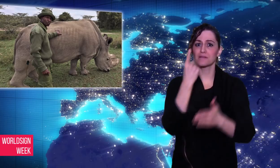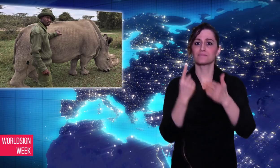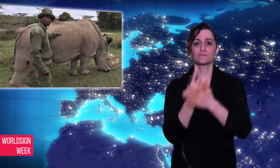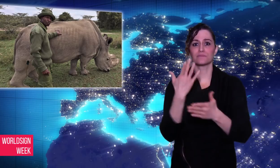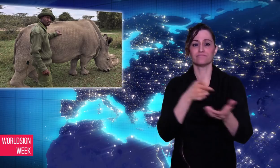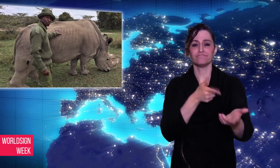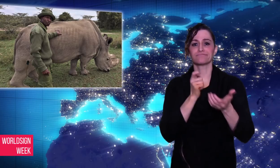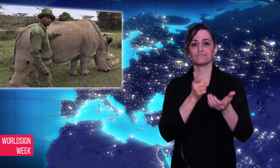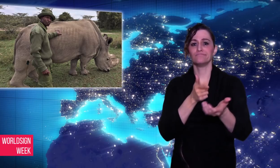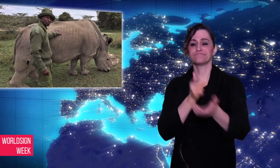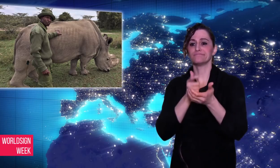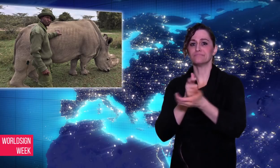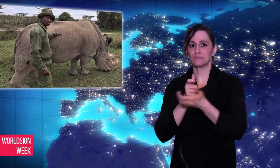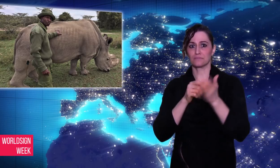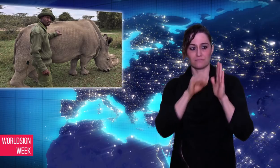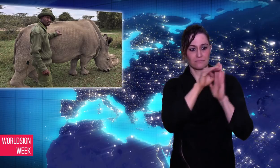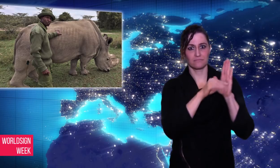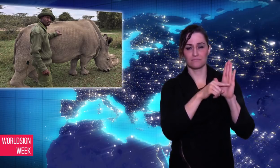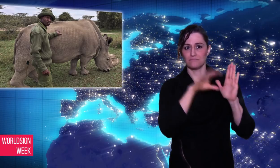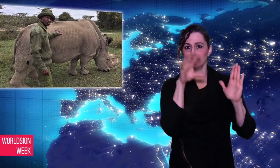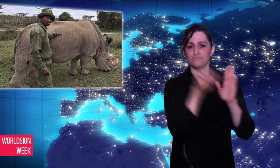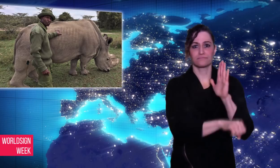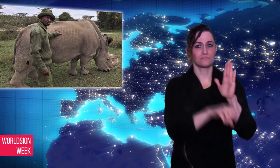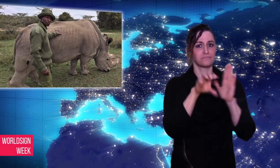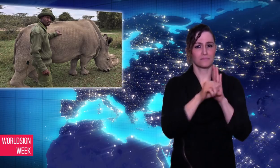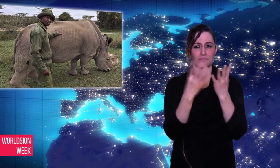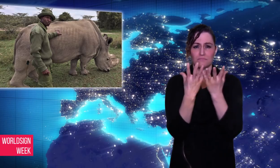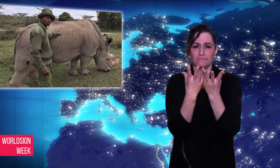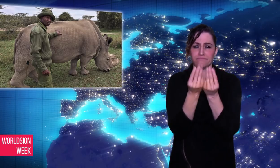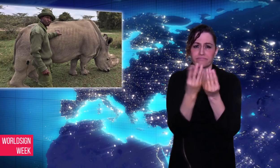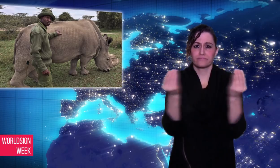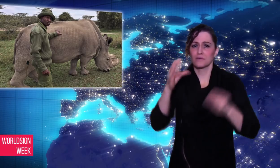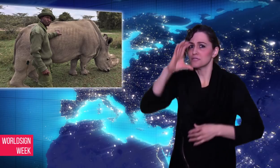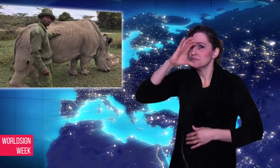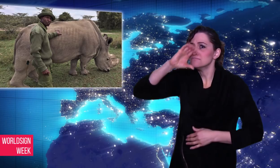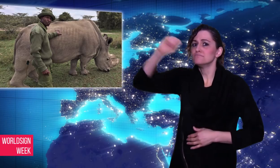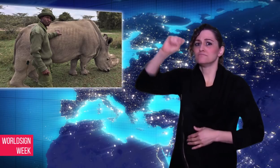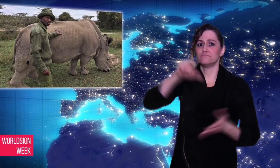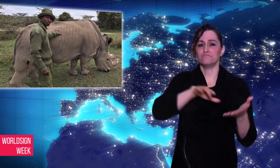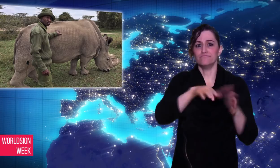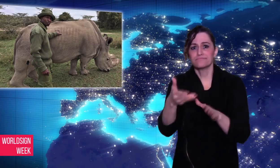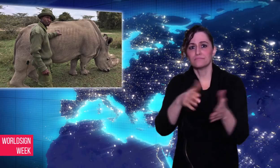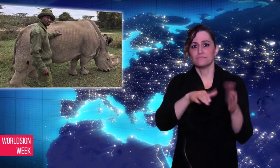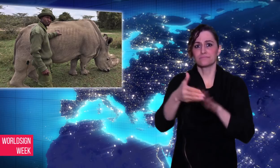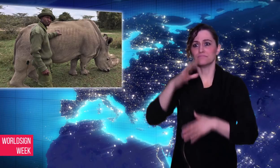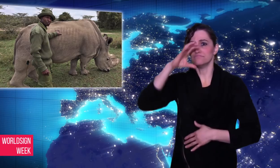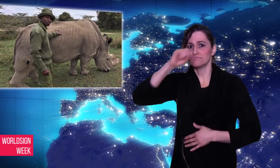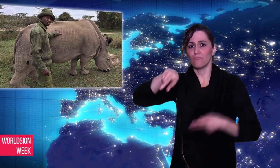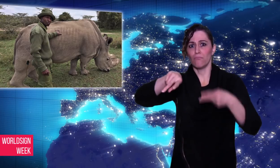surveillance at the conservancy and had